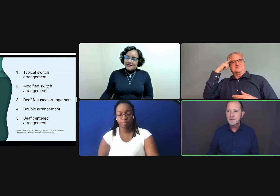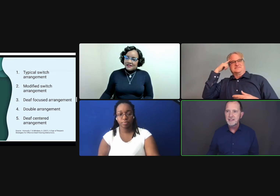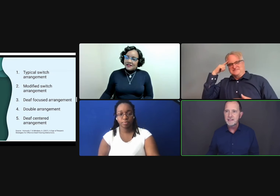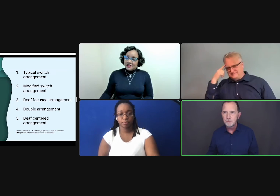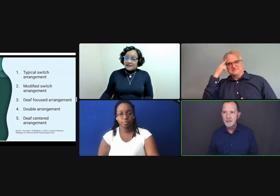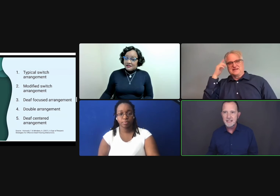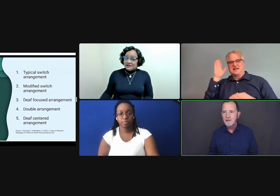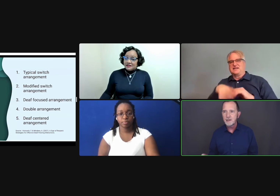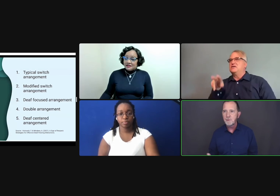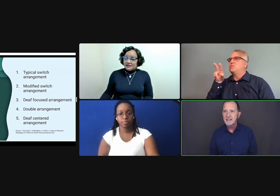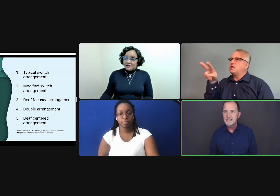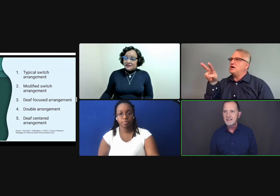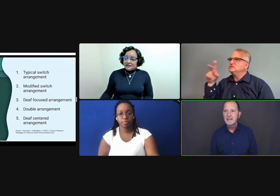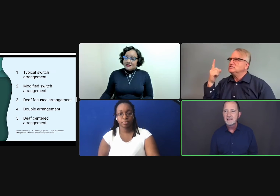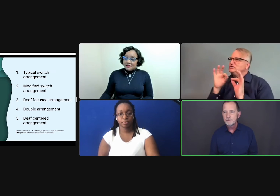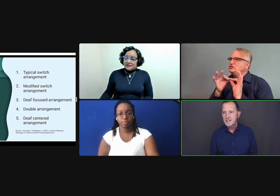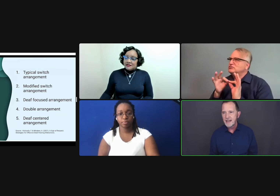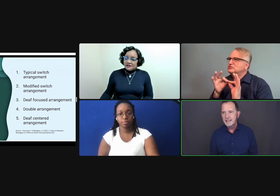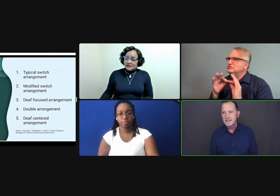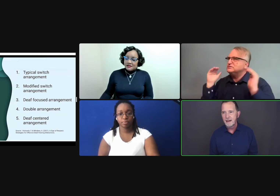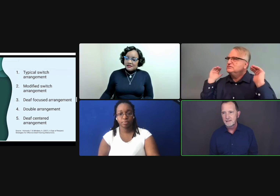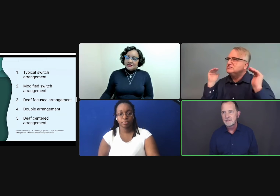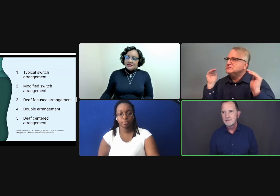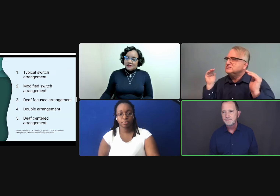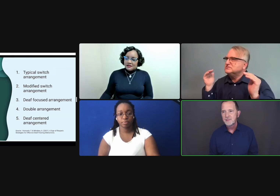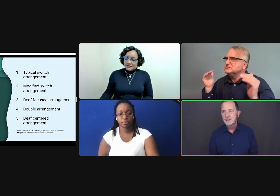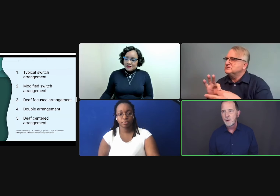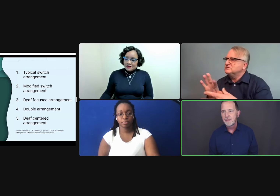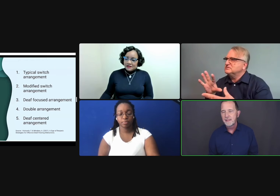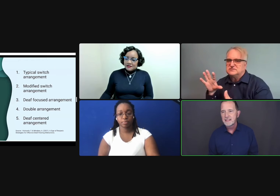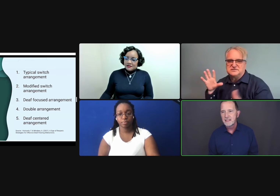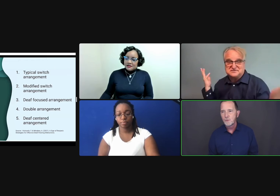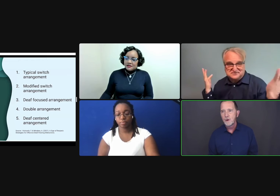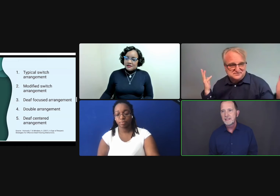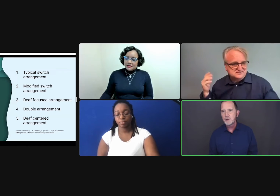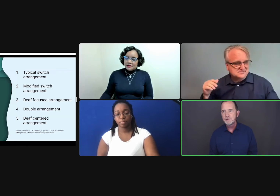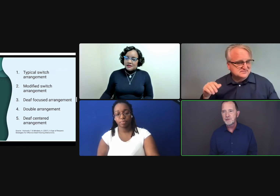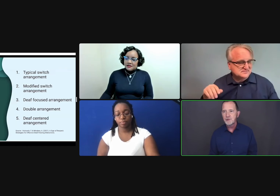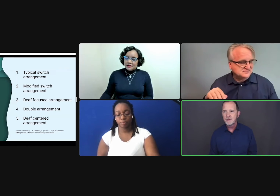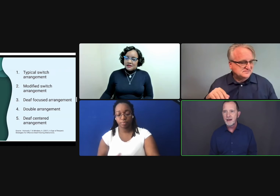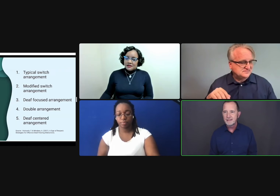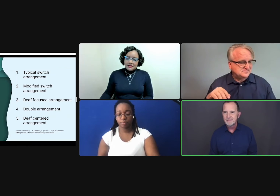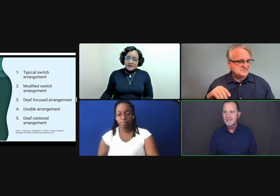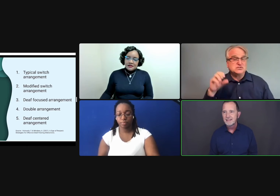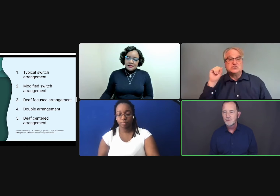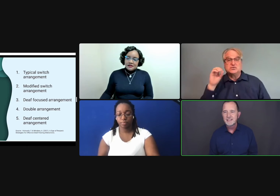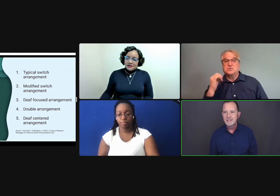with a different voice, I'll get a break seeing different signing style rather than seeing the one interpreter drone on, which,